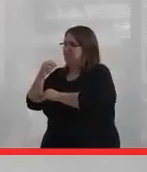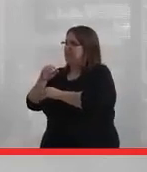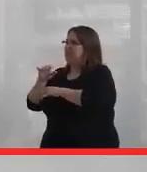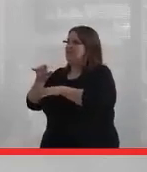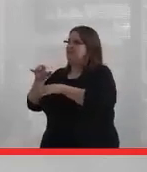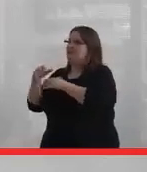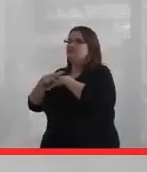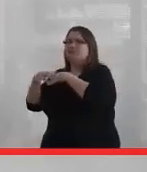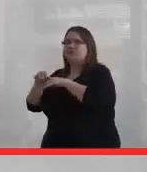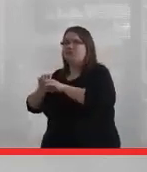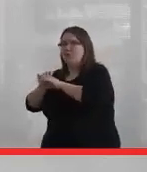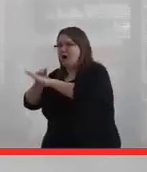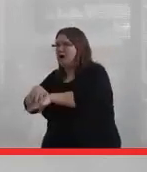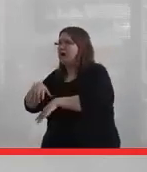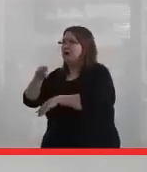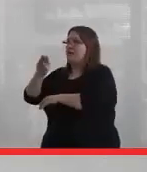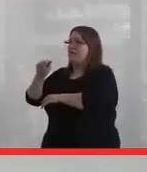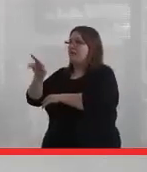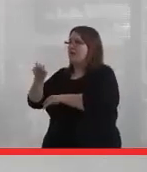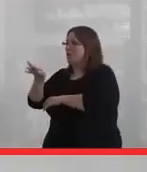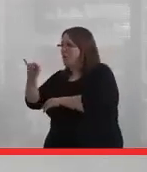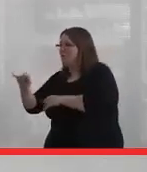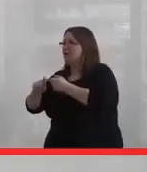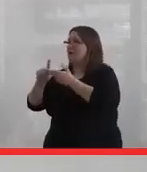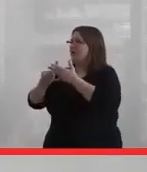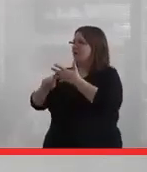with the Maori, with Indigenous aboriginal people